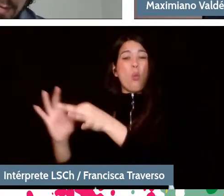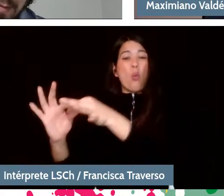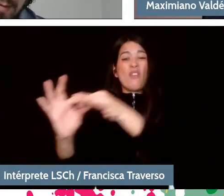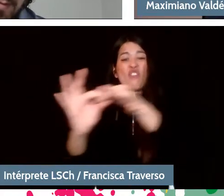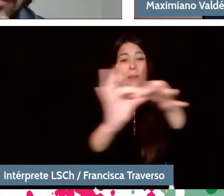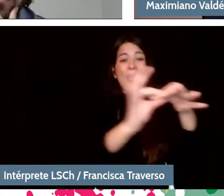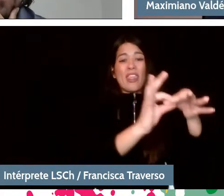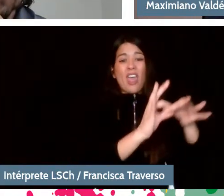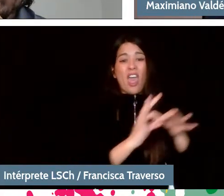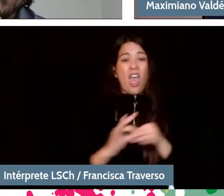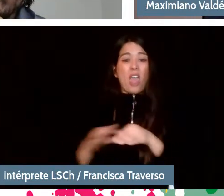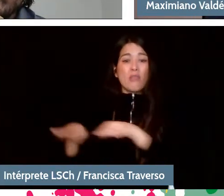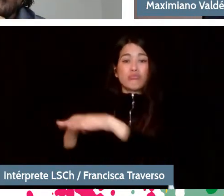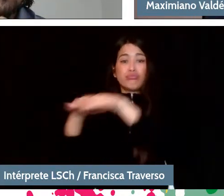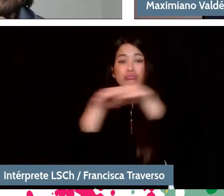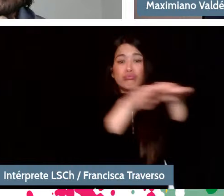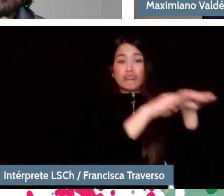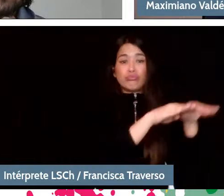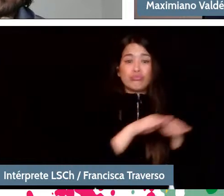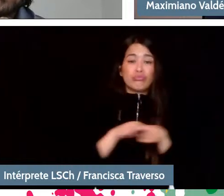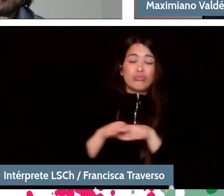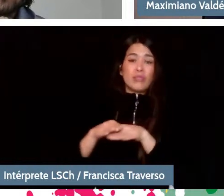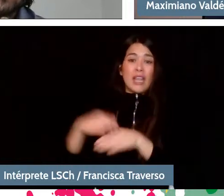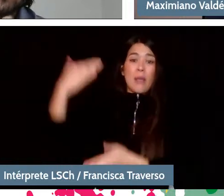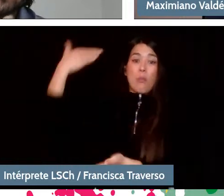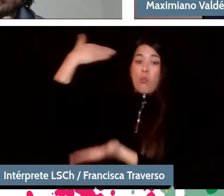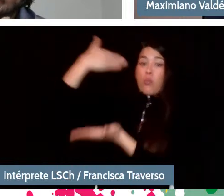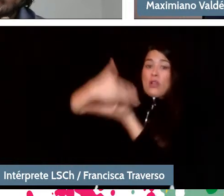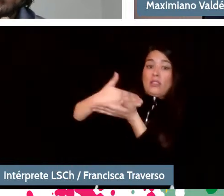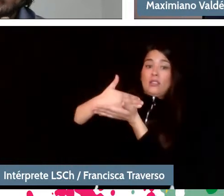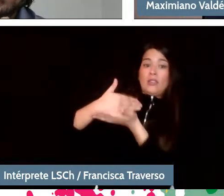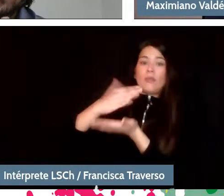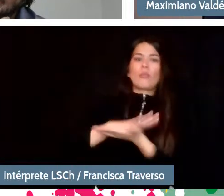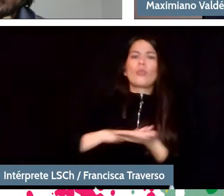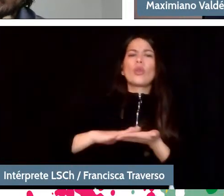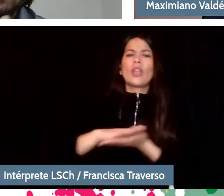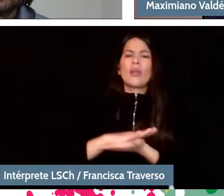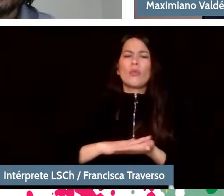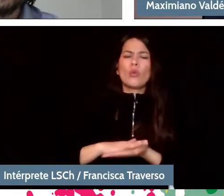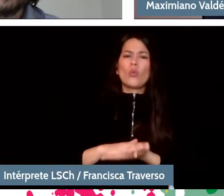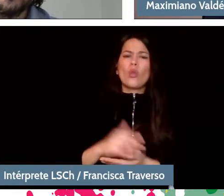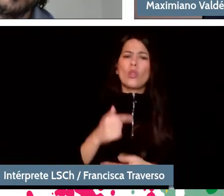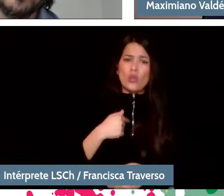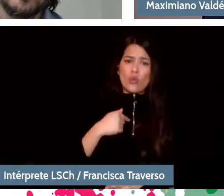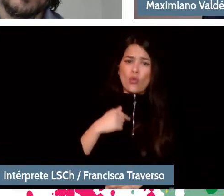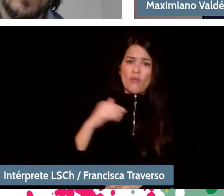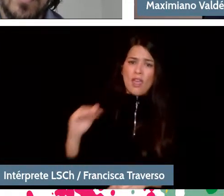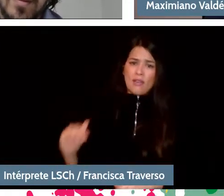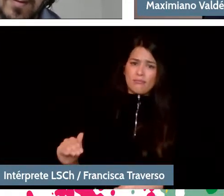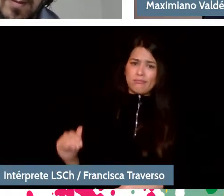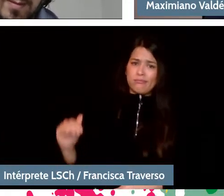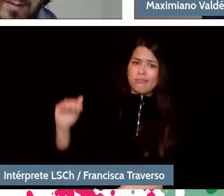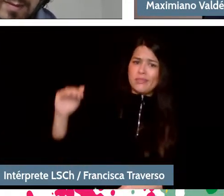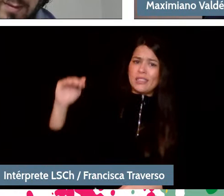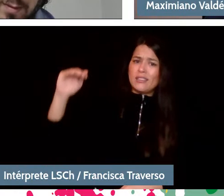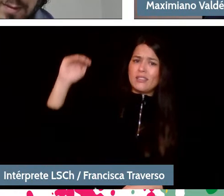also imposed by the recordings, for example, when I was growing up and I was already recording the whole face,